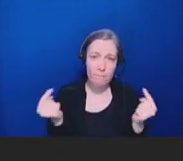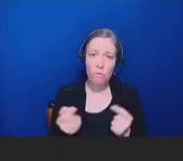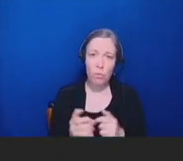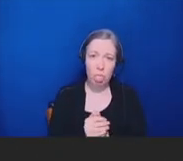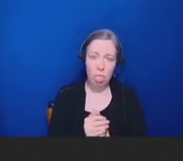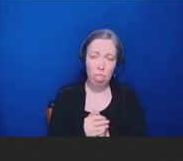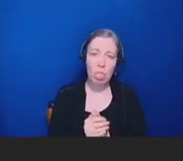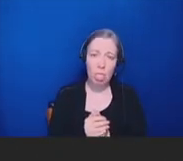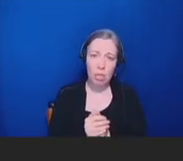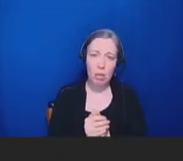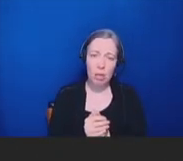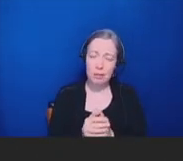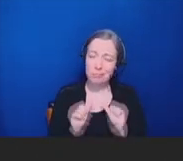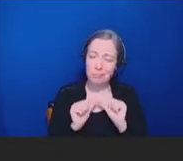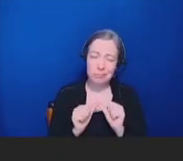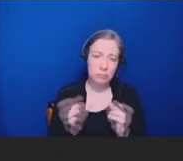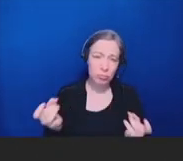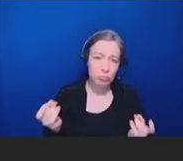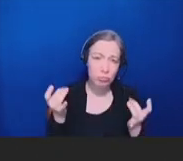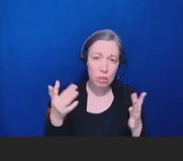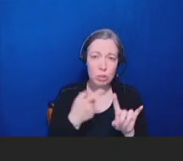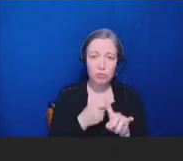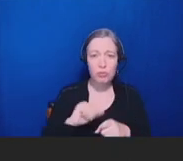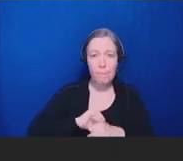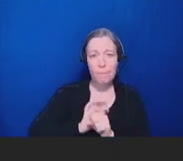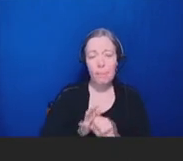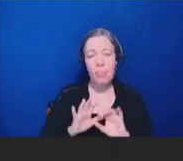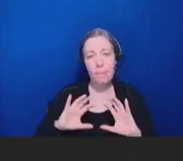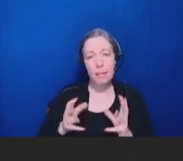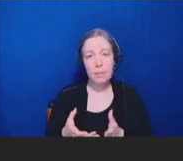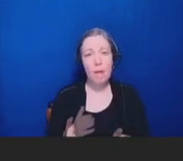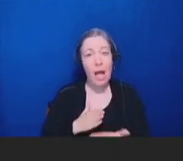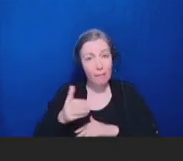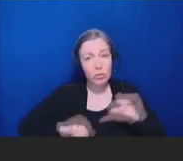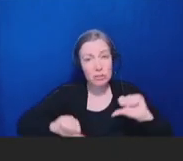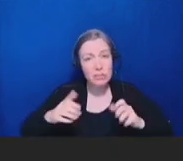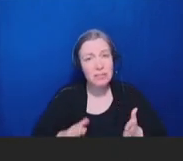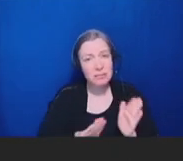of the pandemic that even after scientists developed vaccines to protect against the